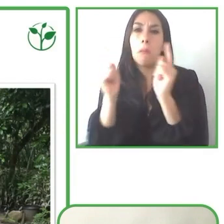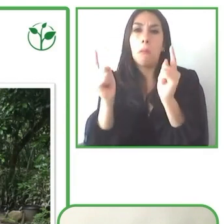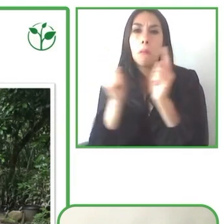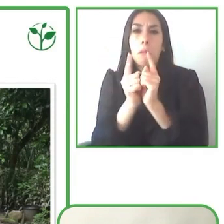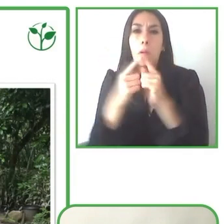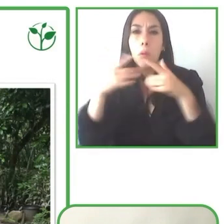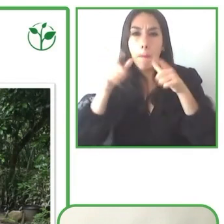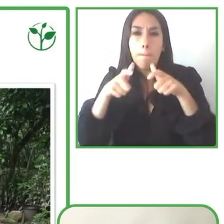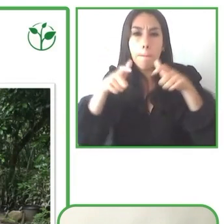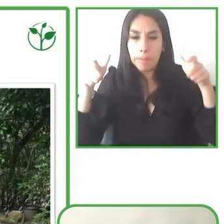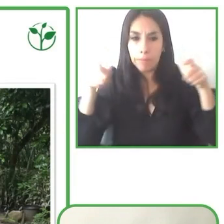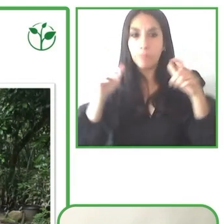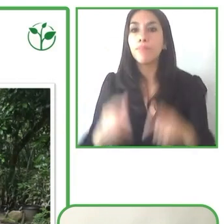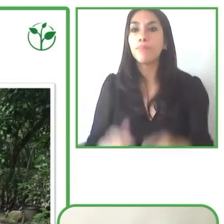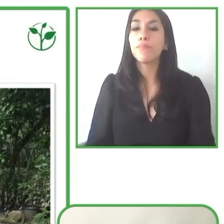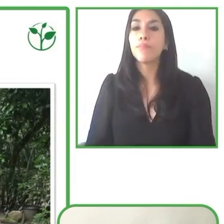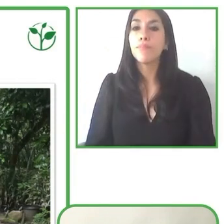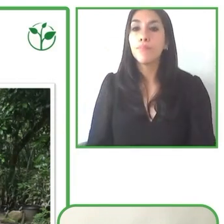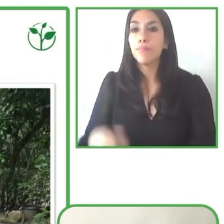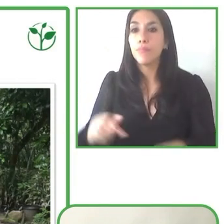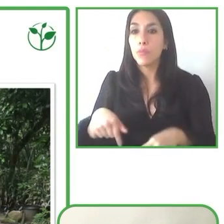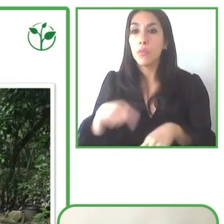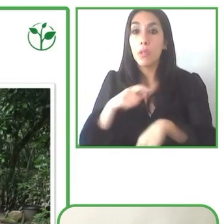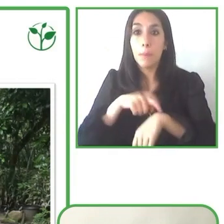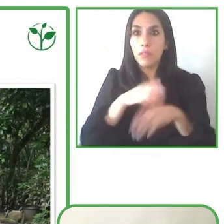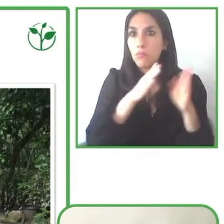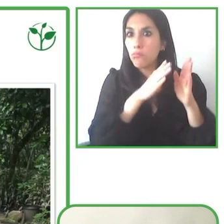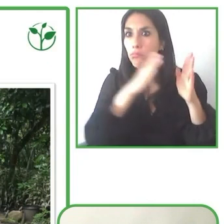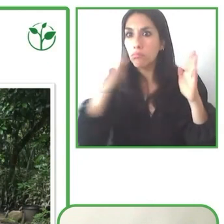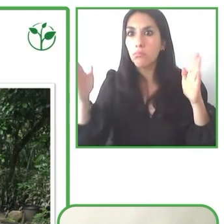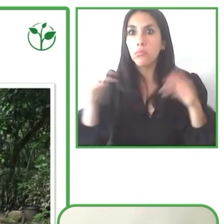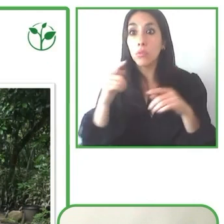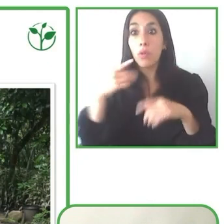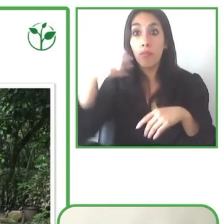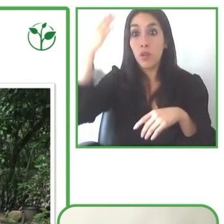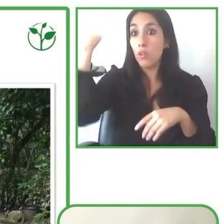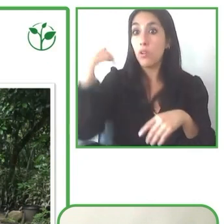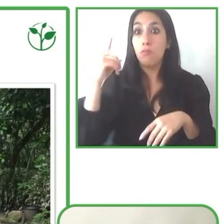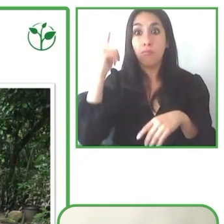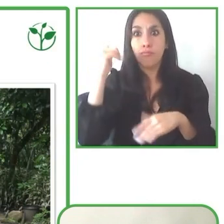When we began in 2009, Ecuador wasn't an accessible destination.